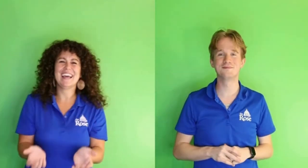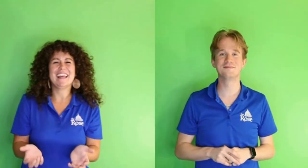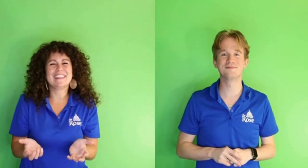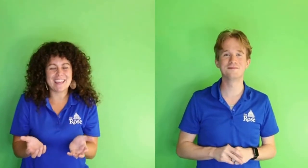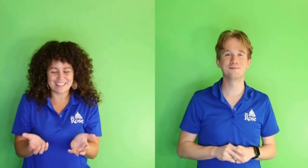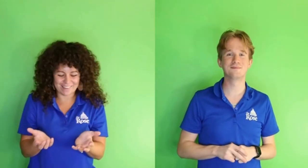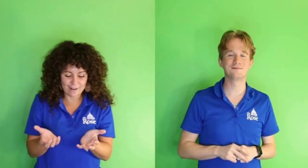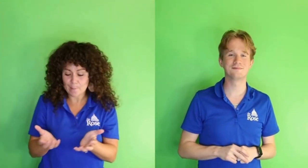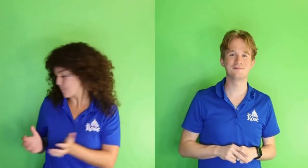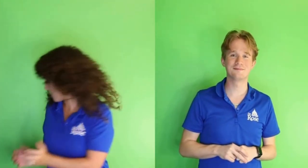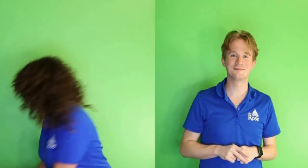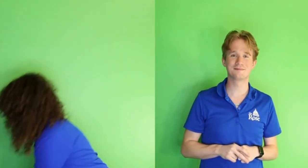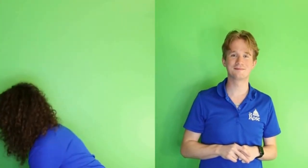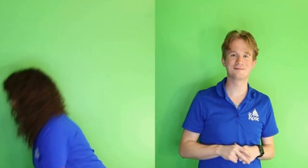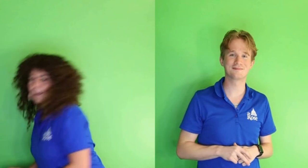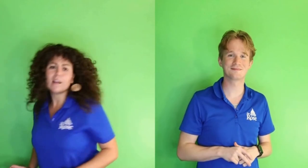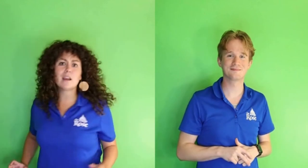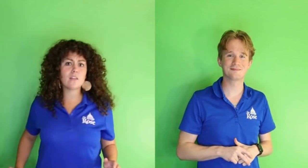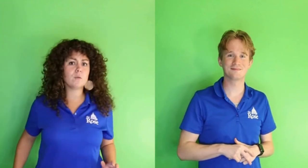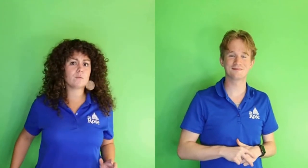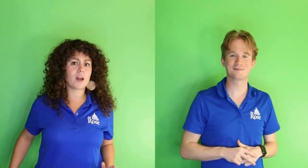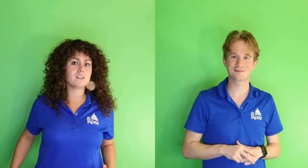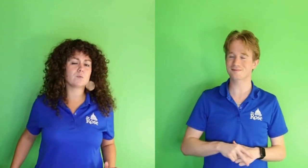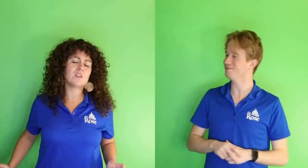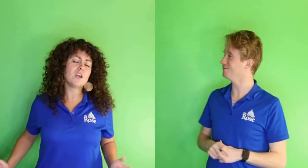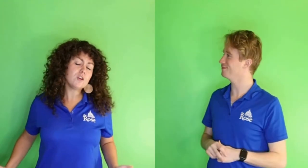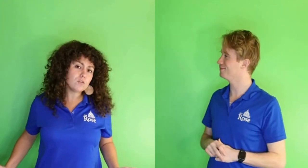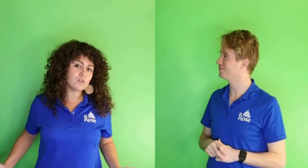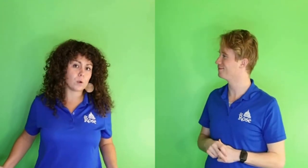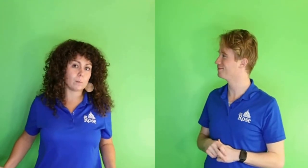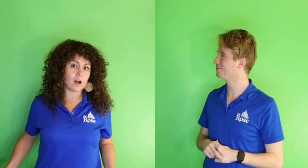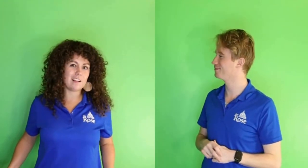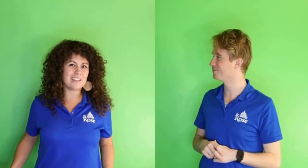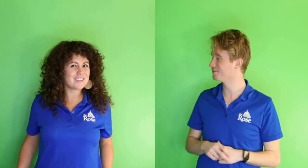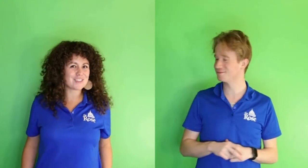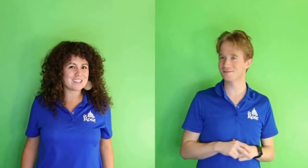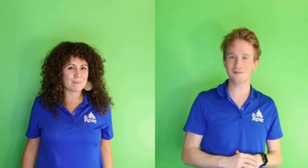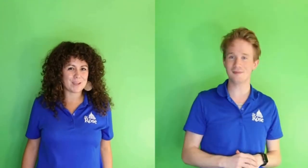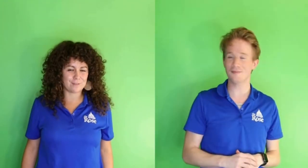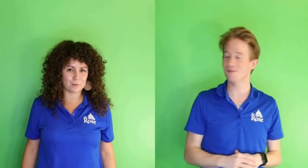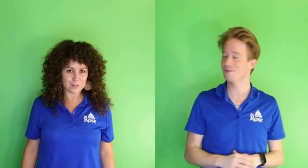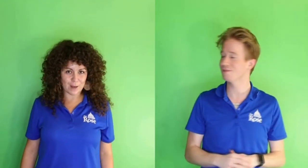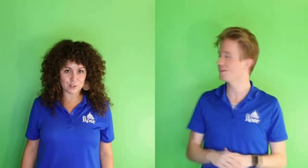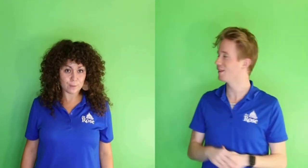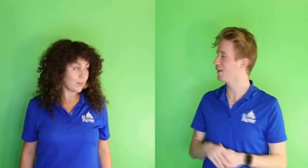Thank you. Now that we've practiced with the usual ball, let's try something even more special.